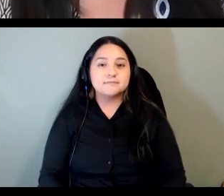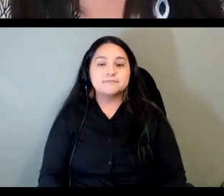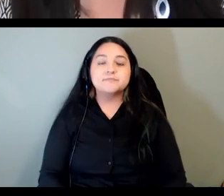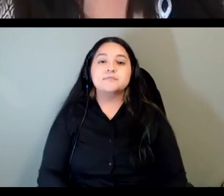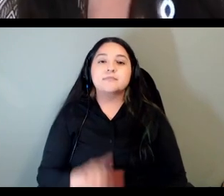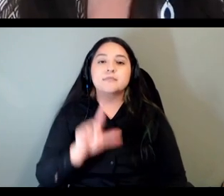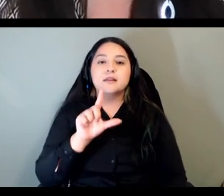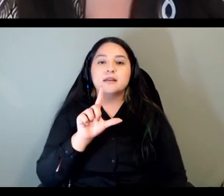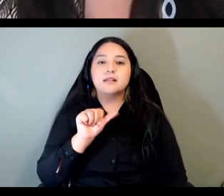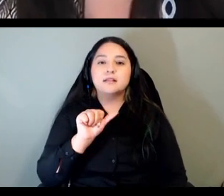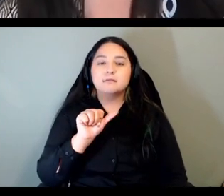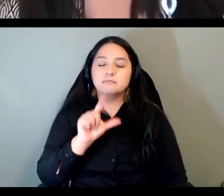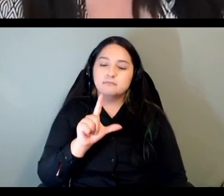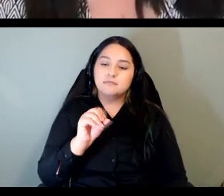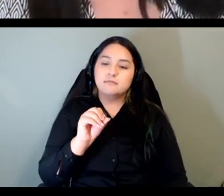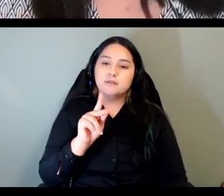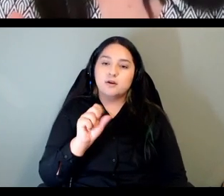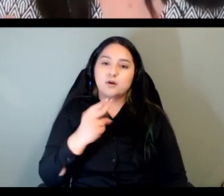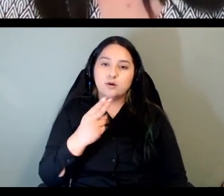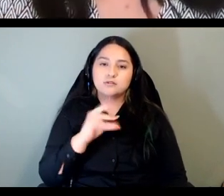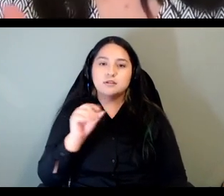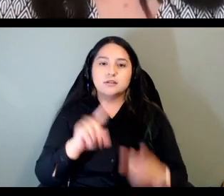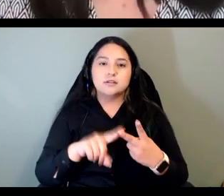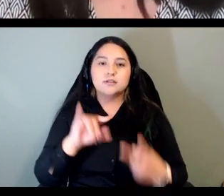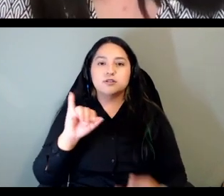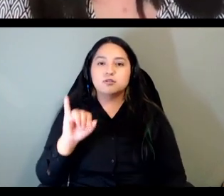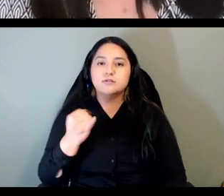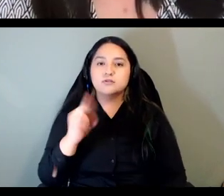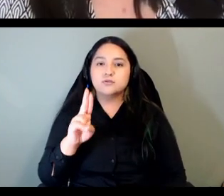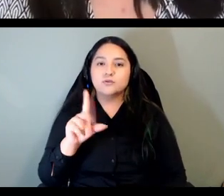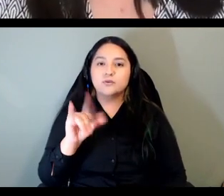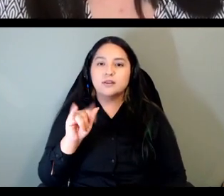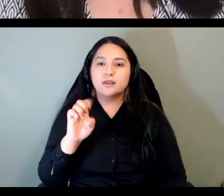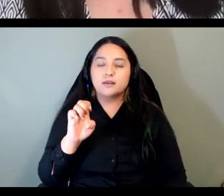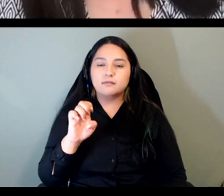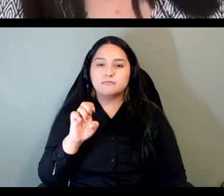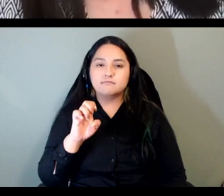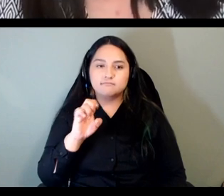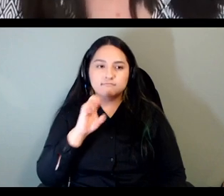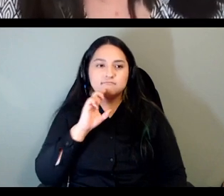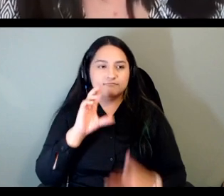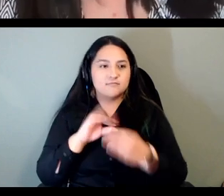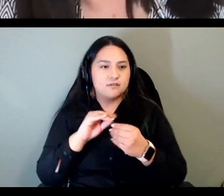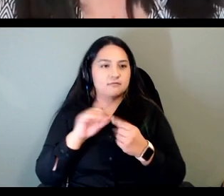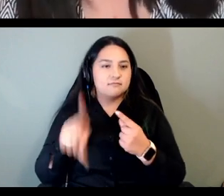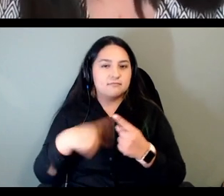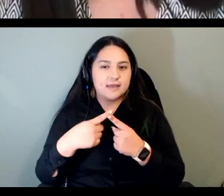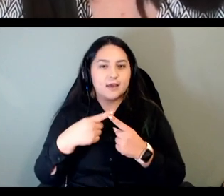you talked a little bit about you know coming to a rosetta stone chickasaw project but i